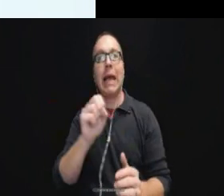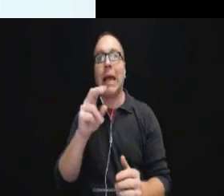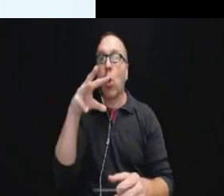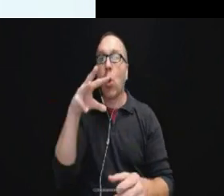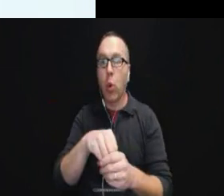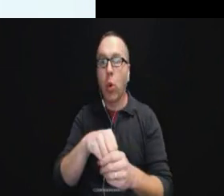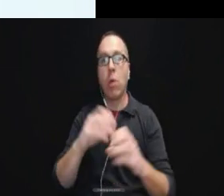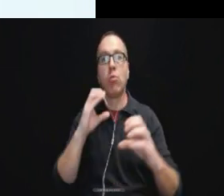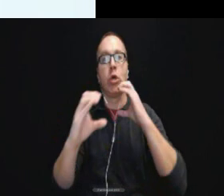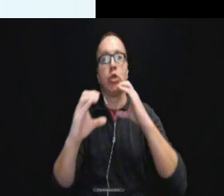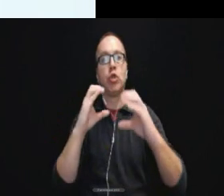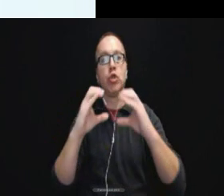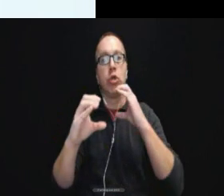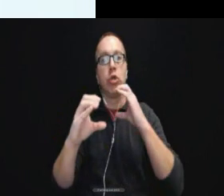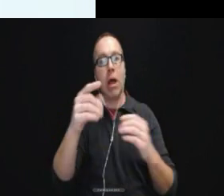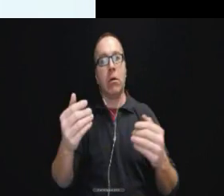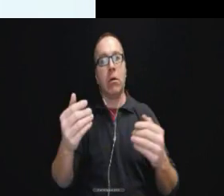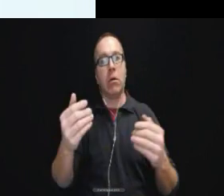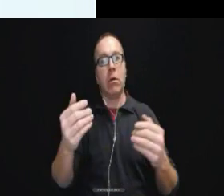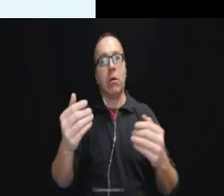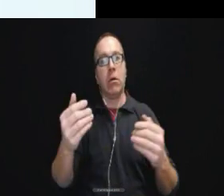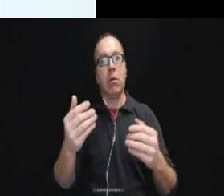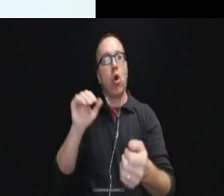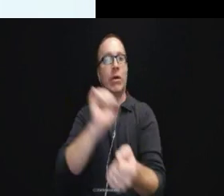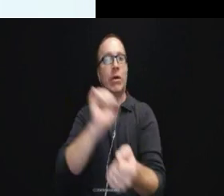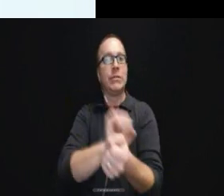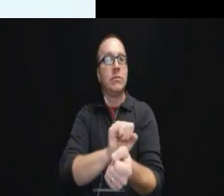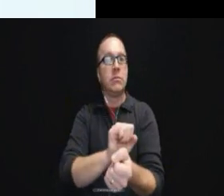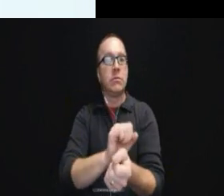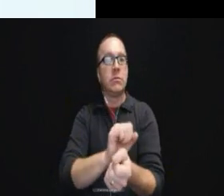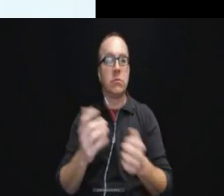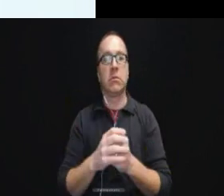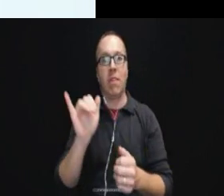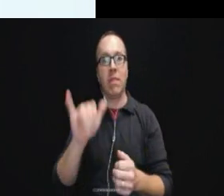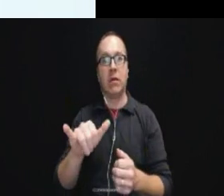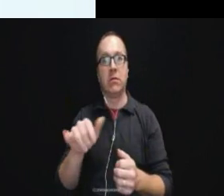that you have before an arrest.